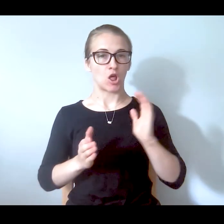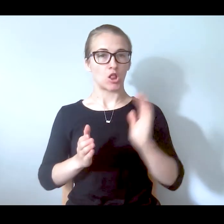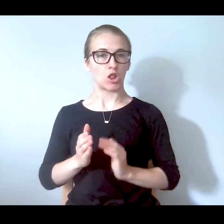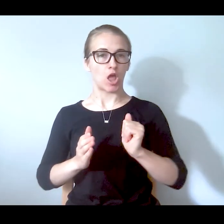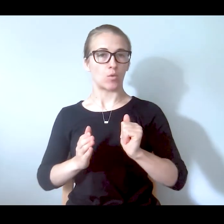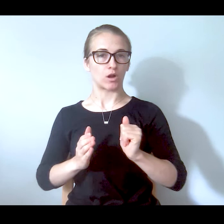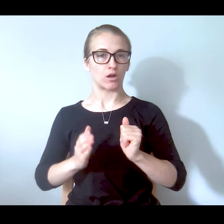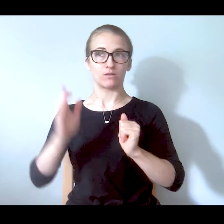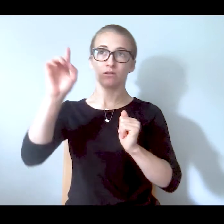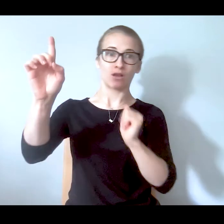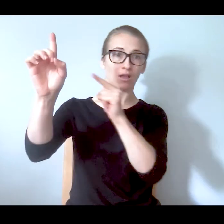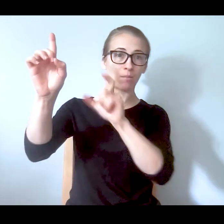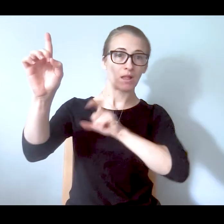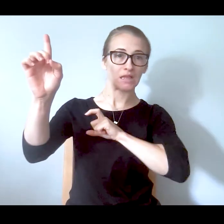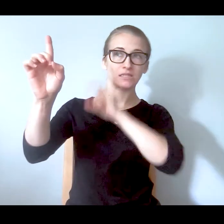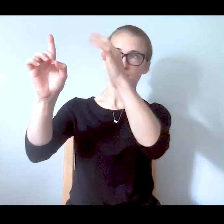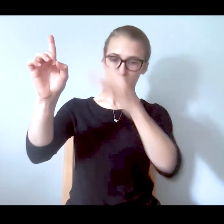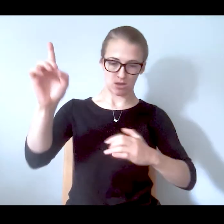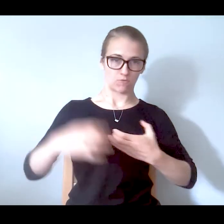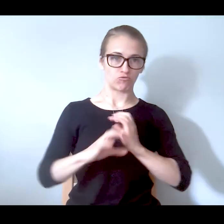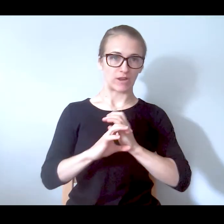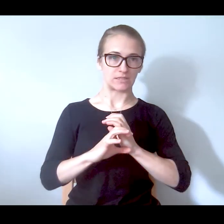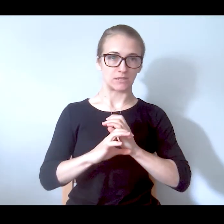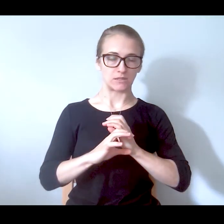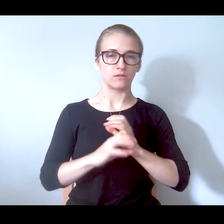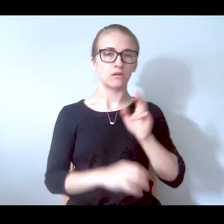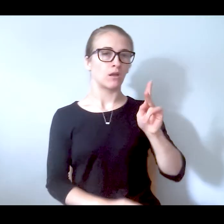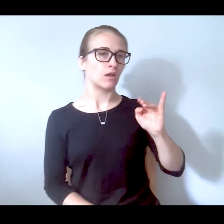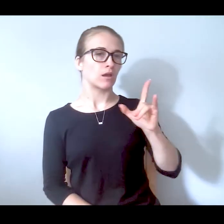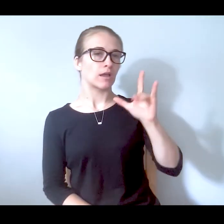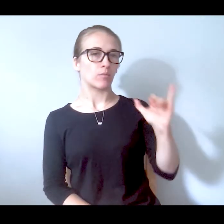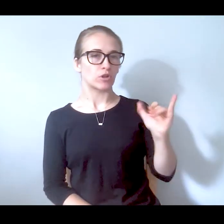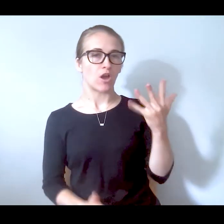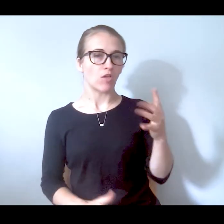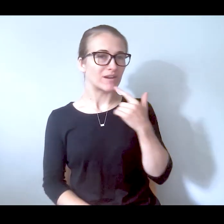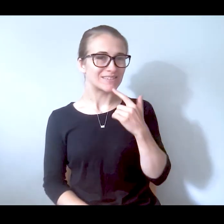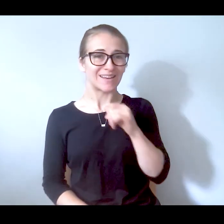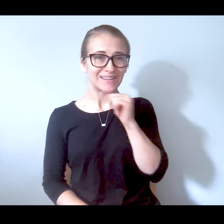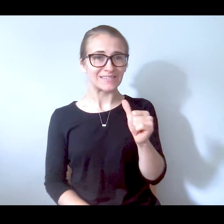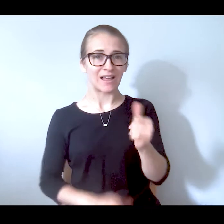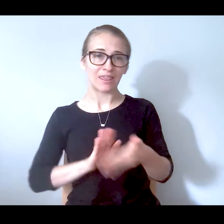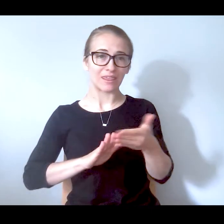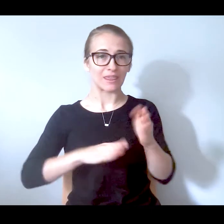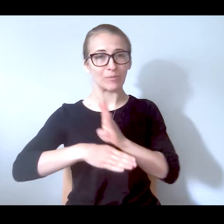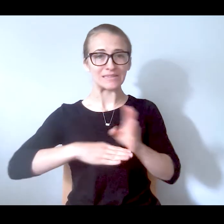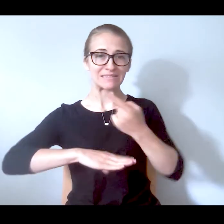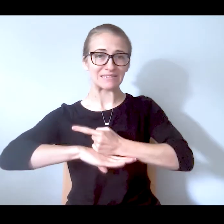crisis much lower on the arc, at the bottom. Like Kimberly said, crisis doesn't operate on a